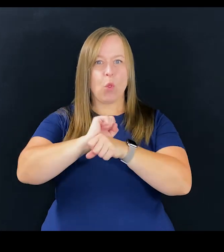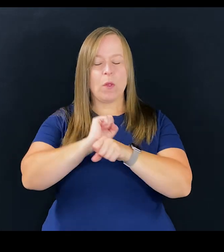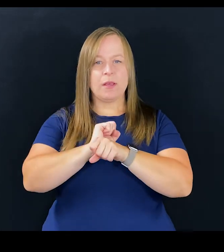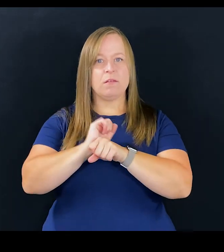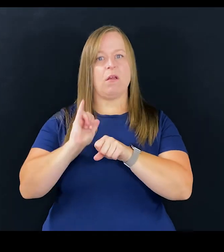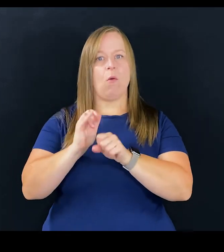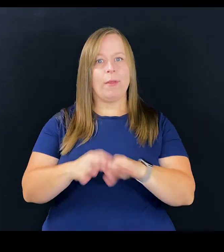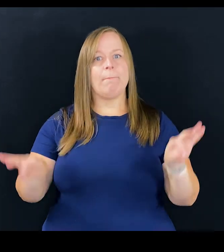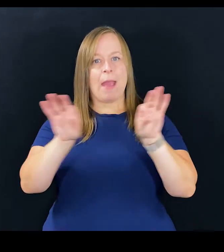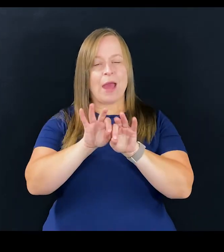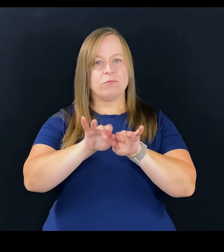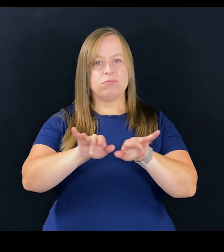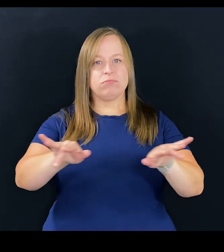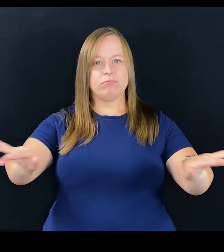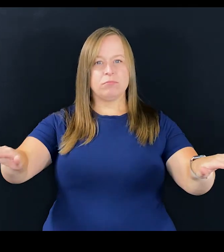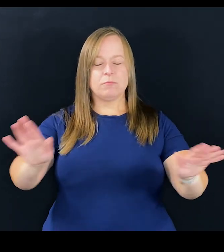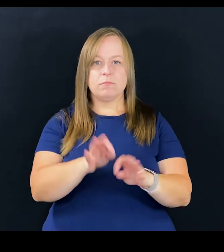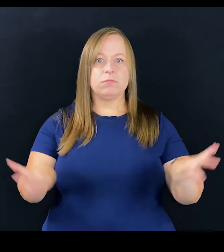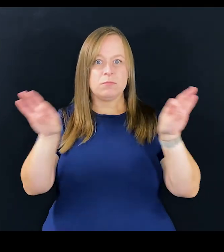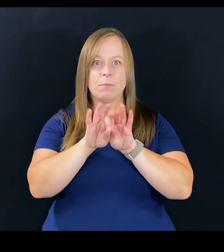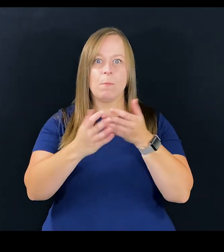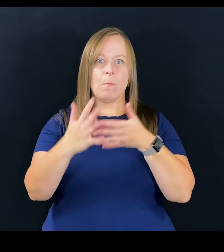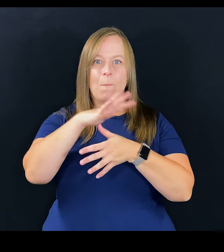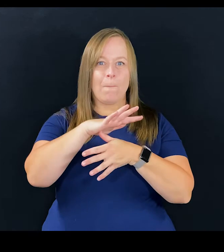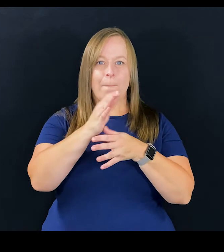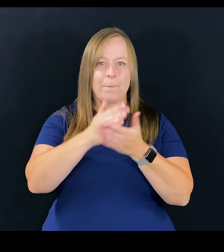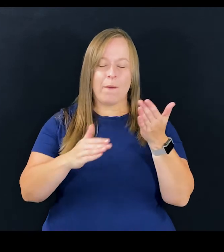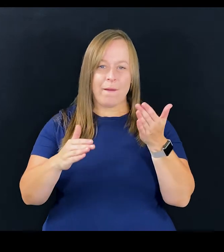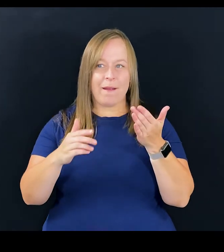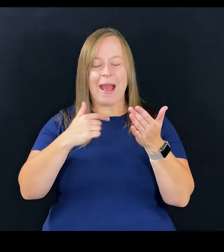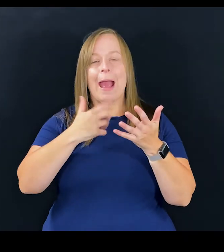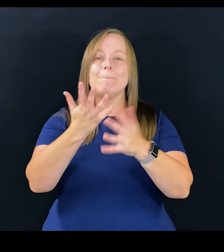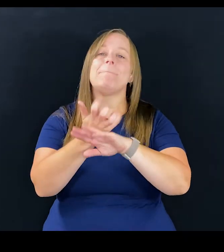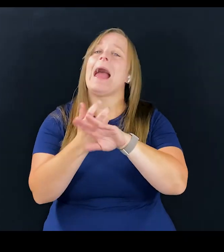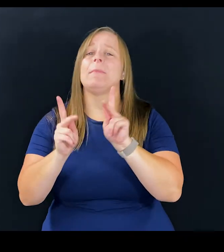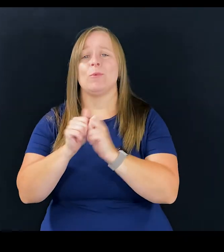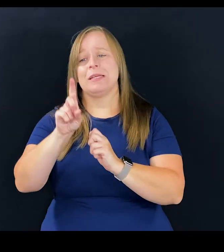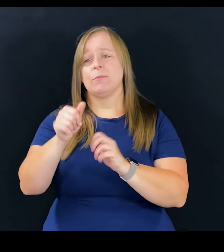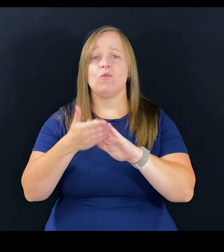That's where it really matters more than anywhere else. That's why, I beg people with disabilities to run